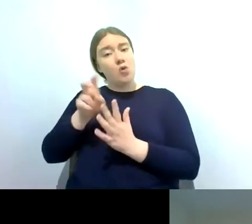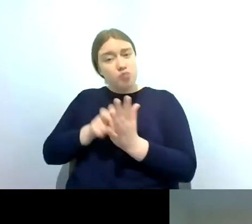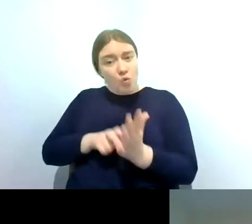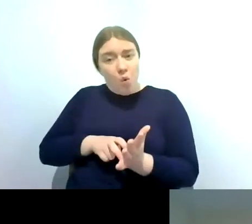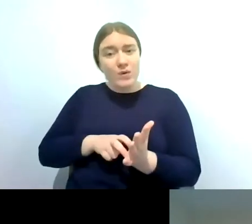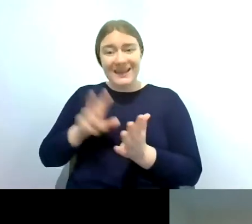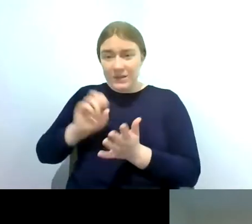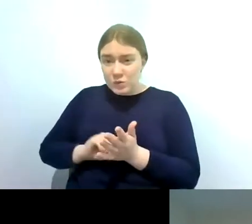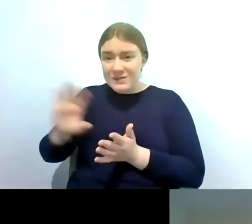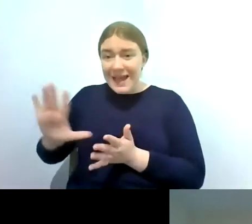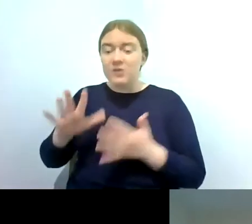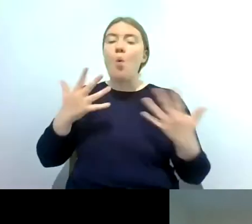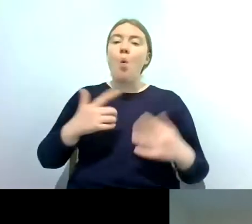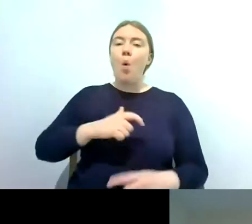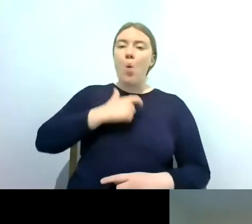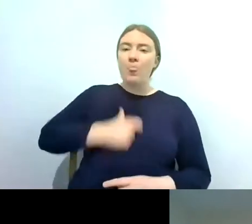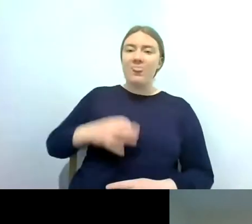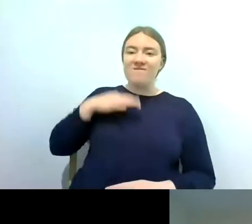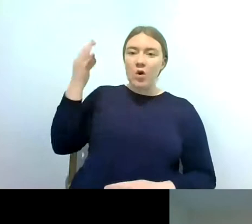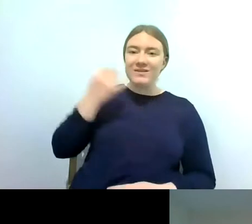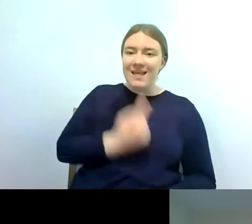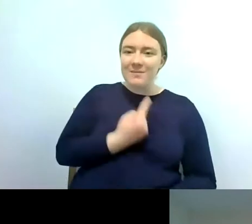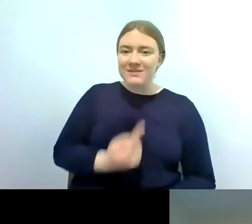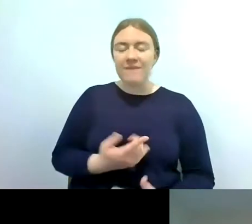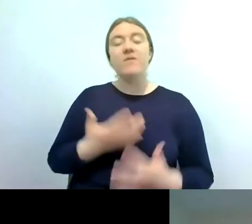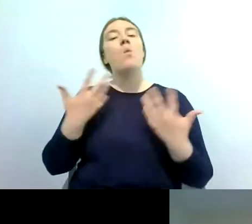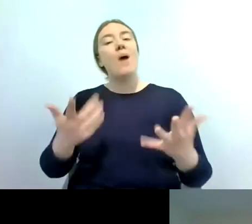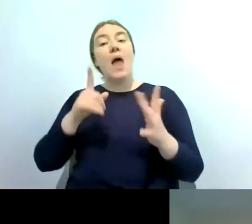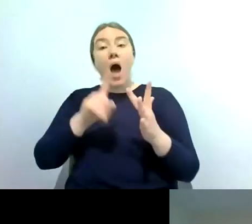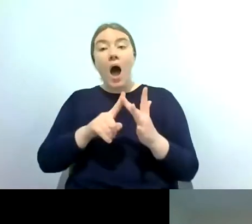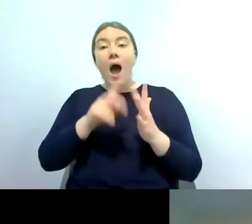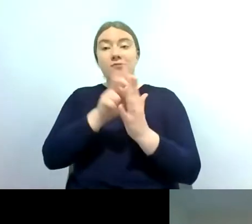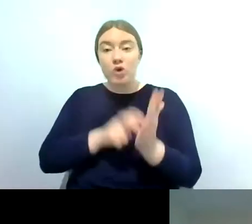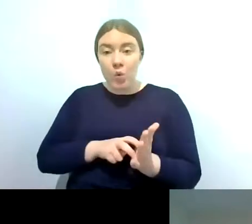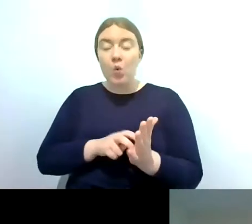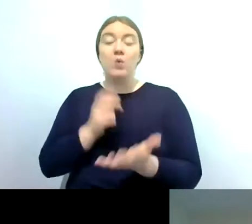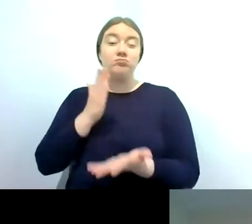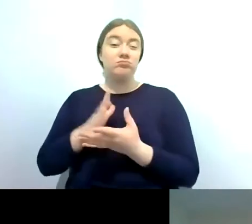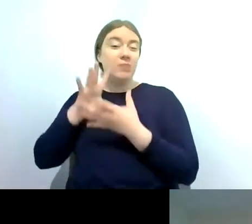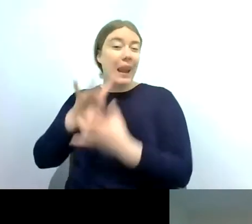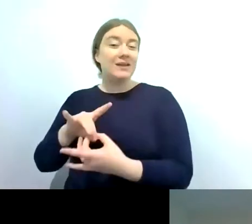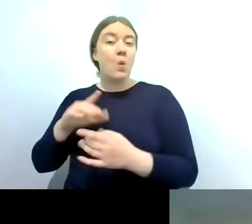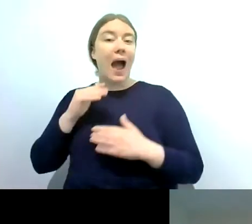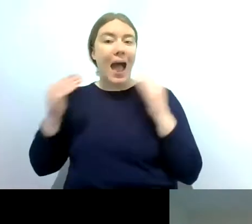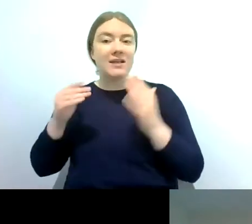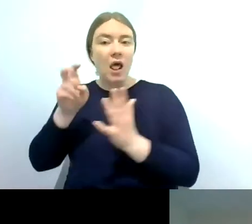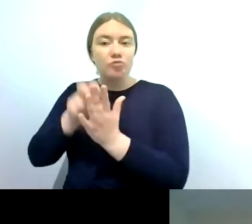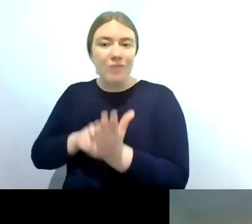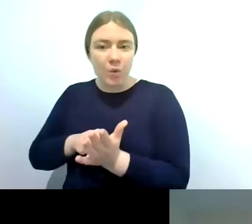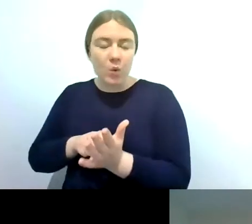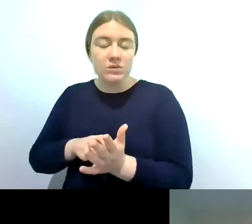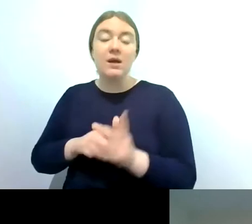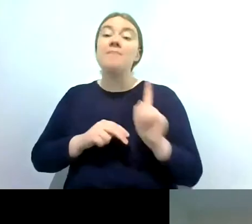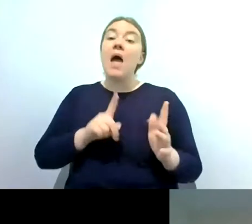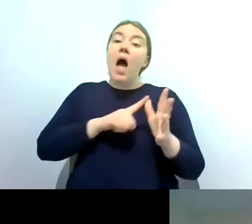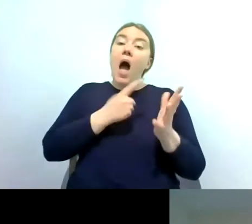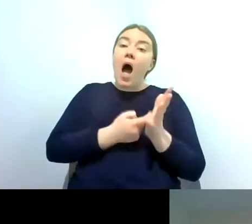so i record is used for adult records but the ARMI scheme for the larval records go directly